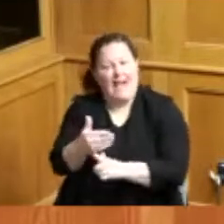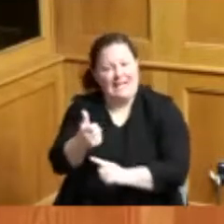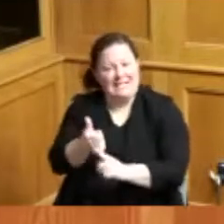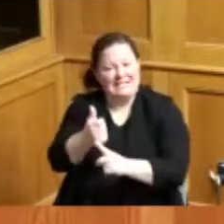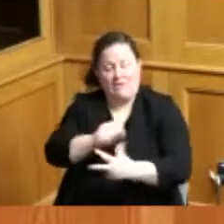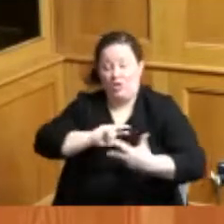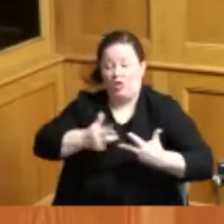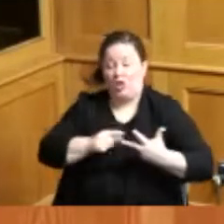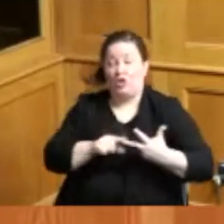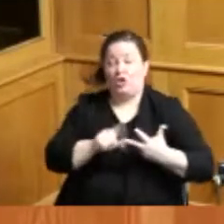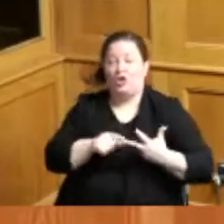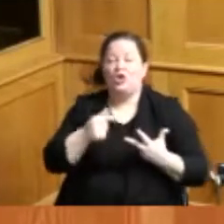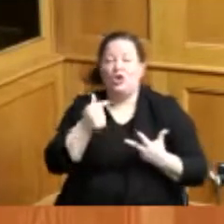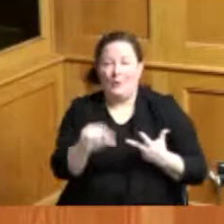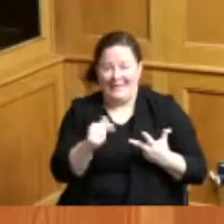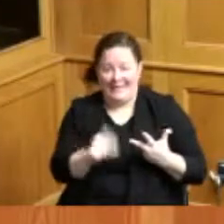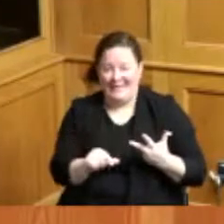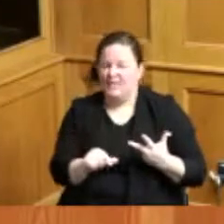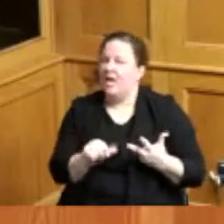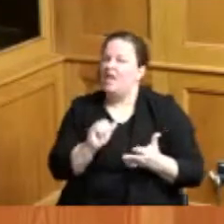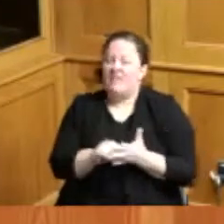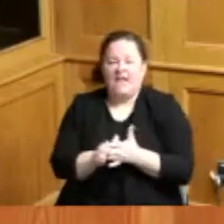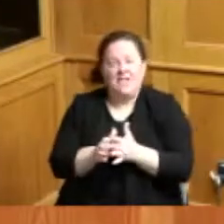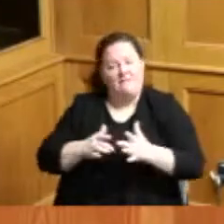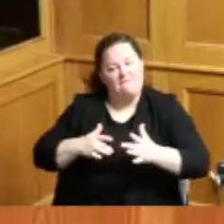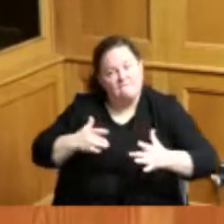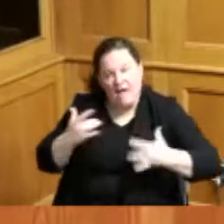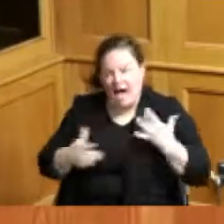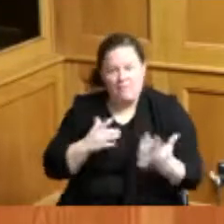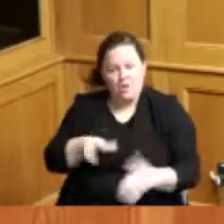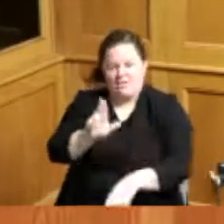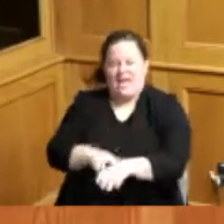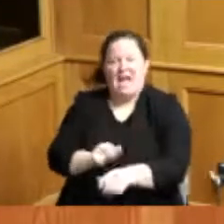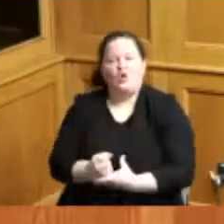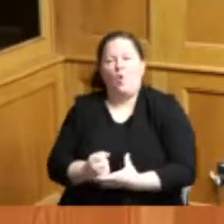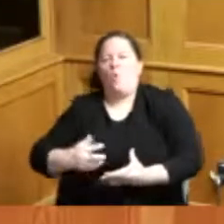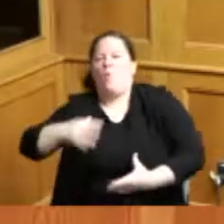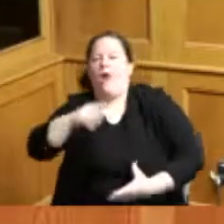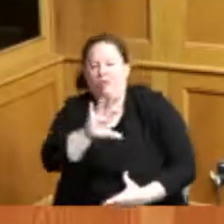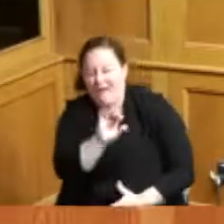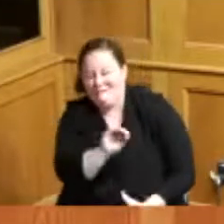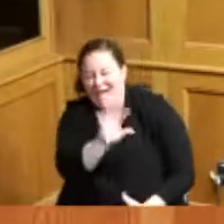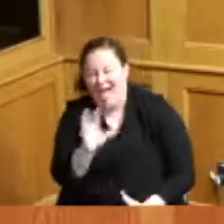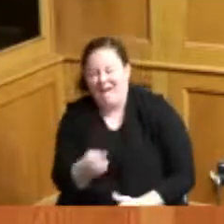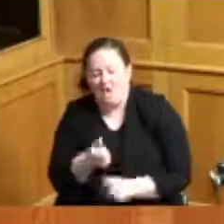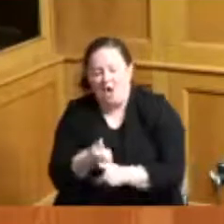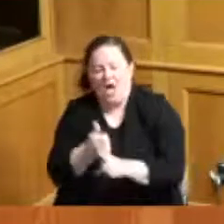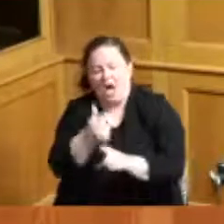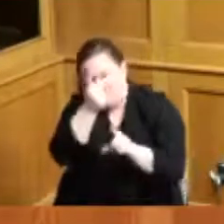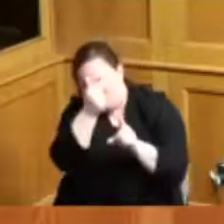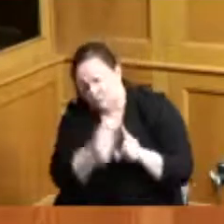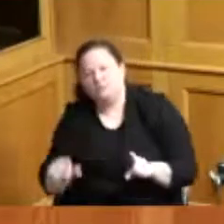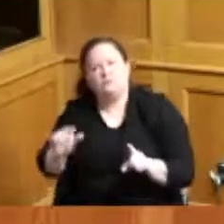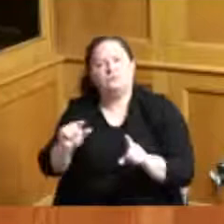abundant and vibrant natural wealth of Africa the motherland so when people ask you you can tell